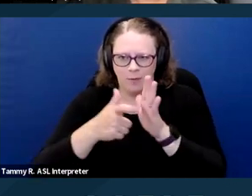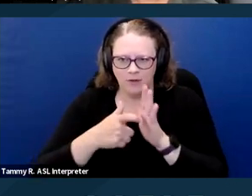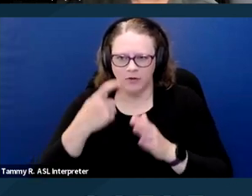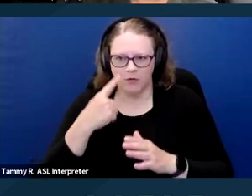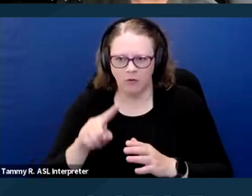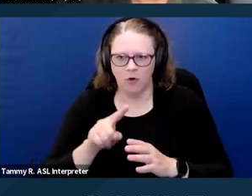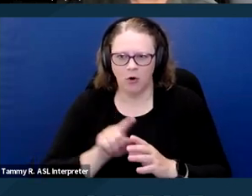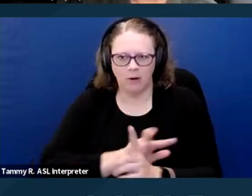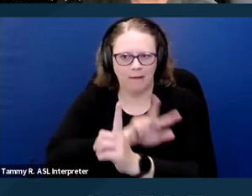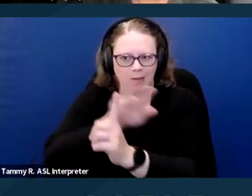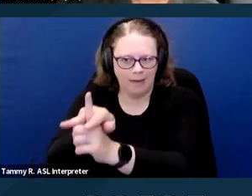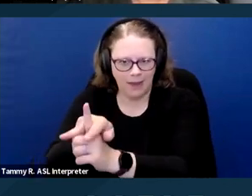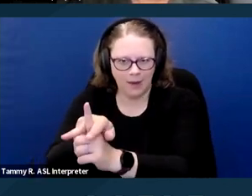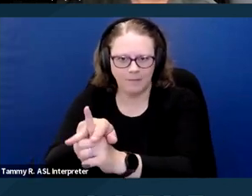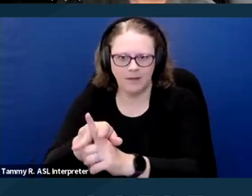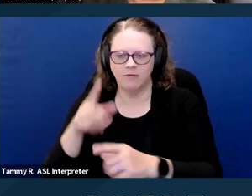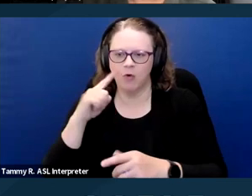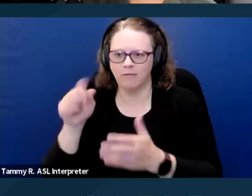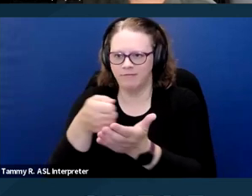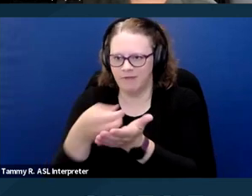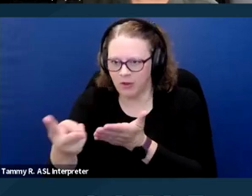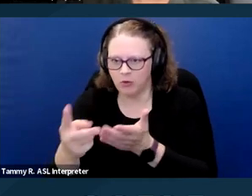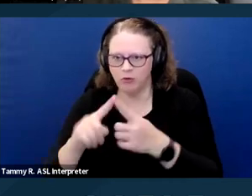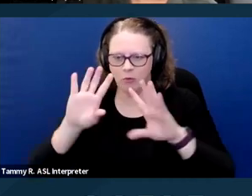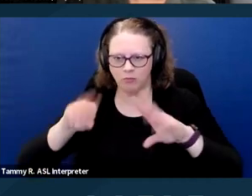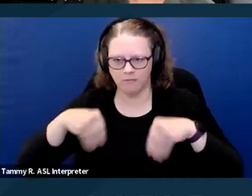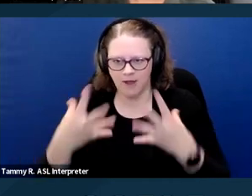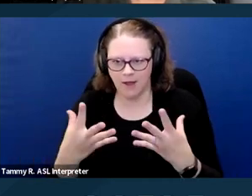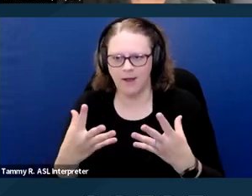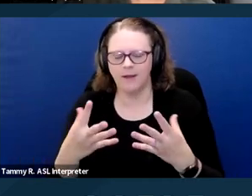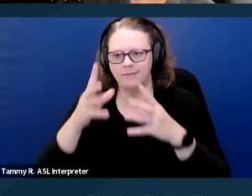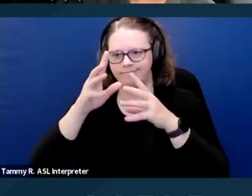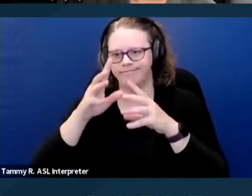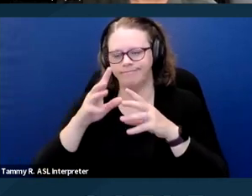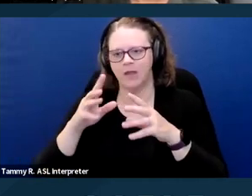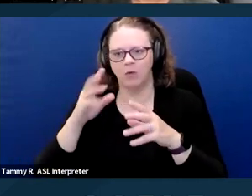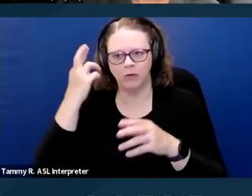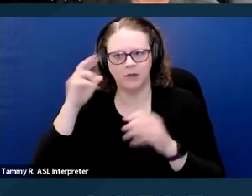because it will provide you some context when we're talking about the cases that we'll be discussing today.